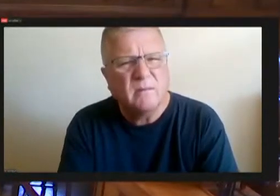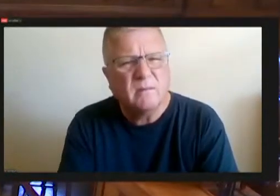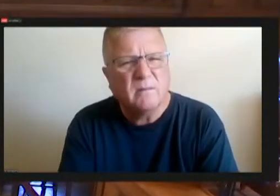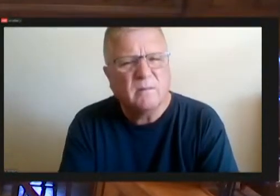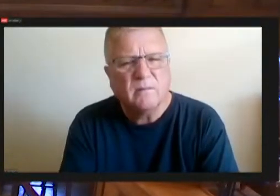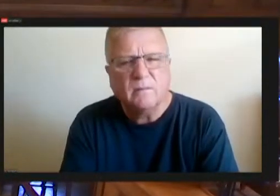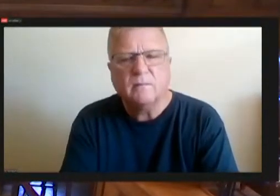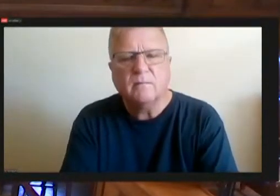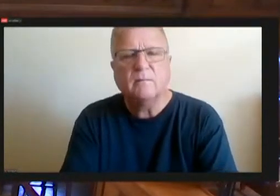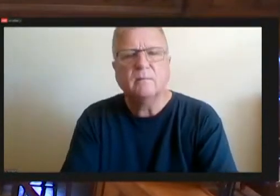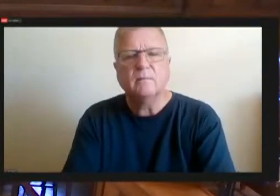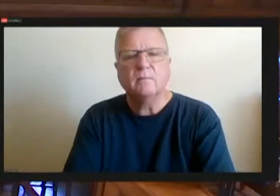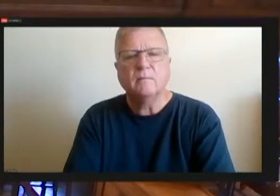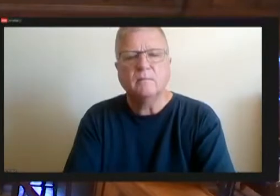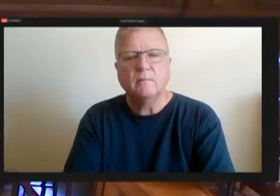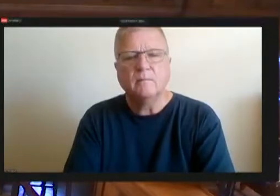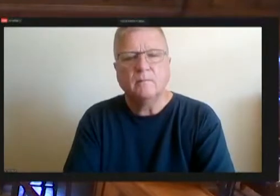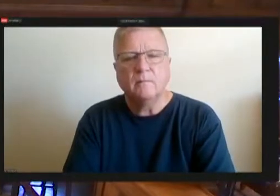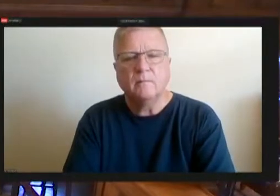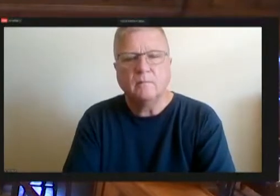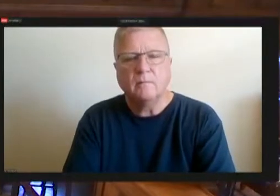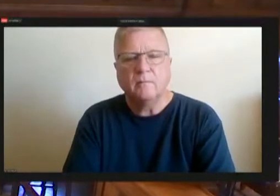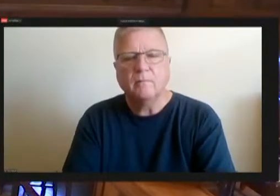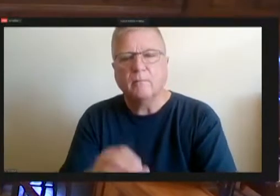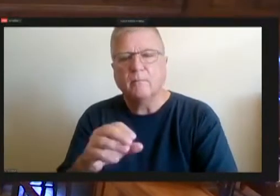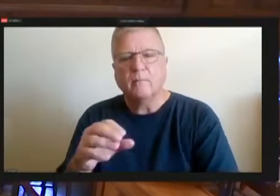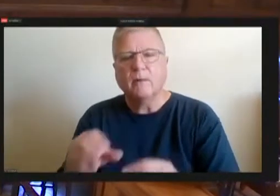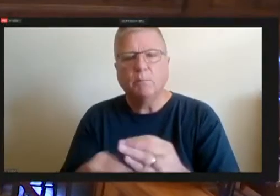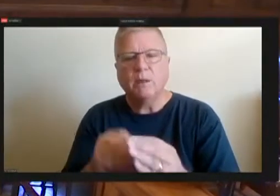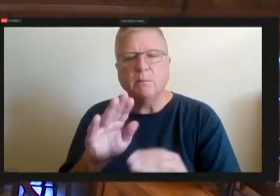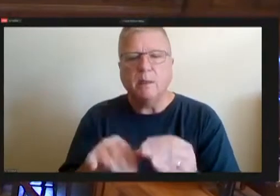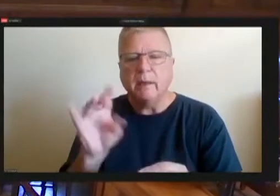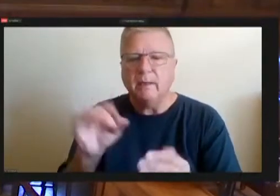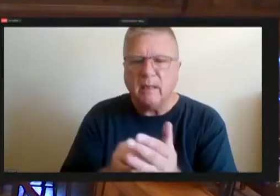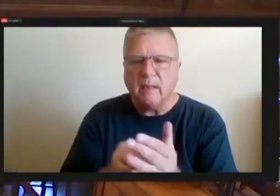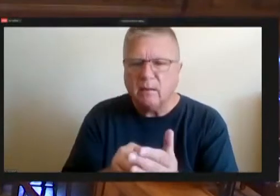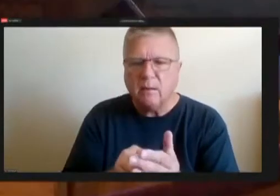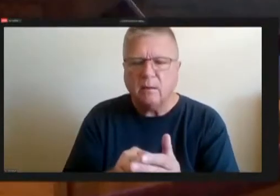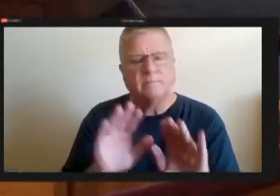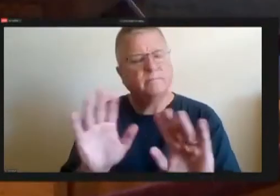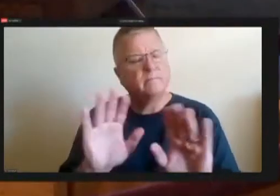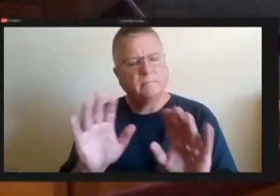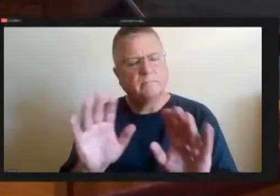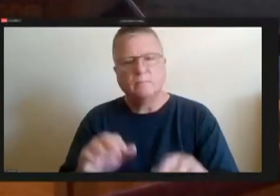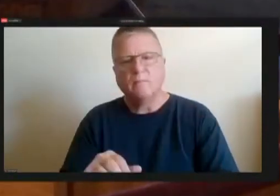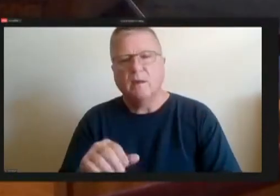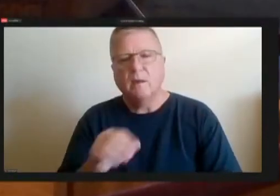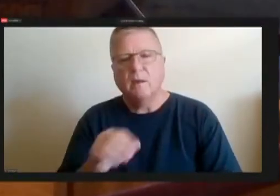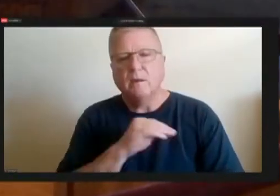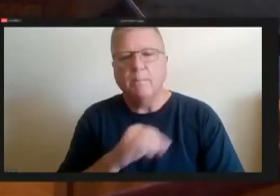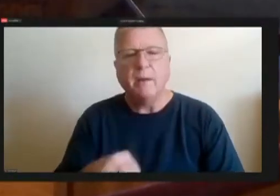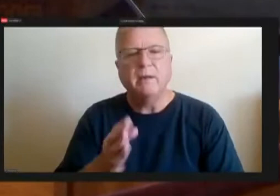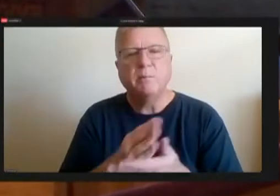is the budget by , I can pick the beers budget of also included the Office of Community Affairs